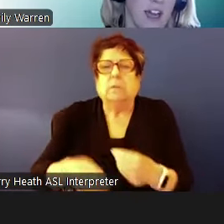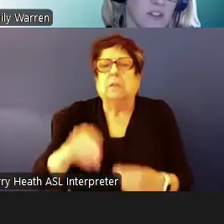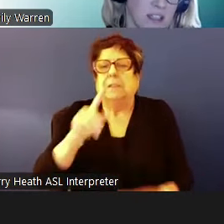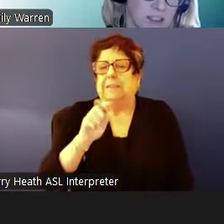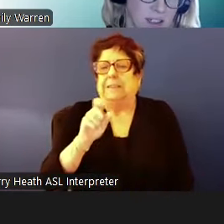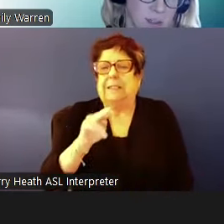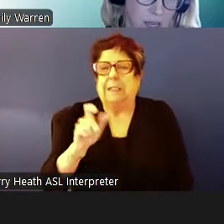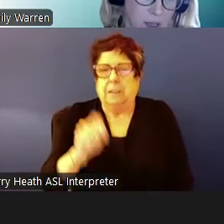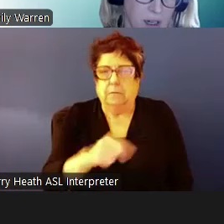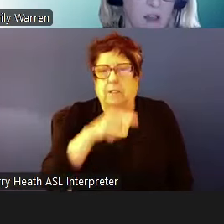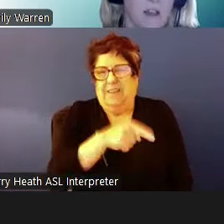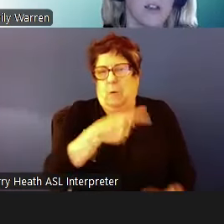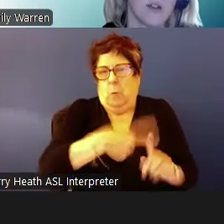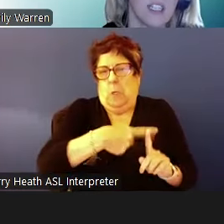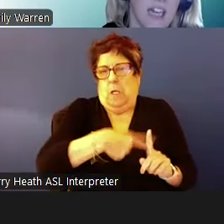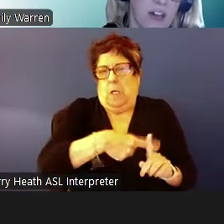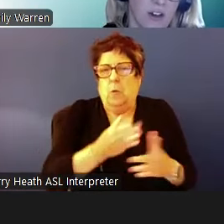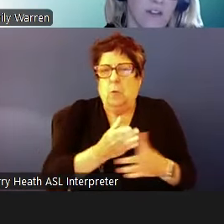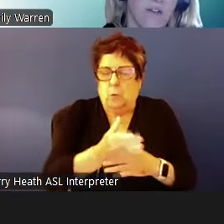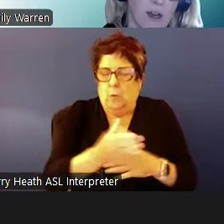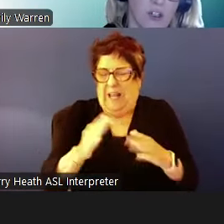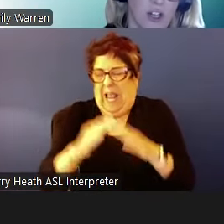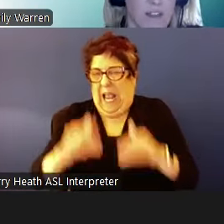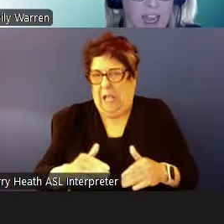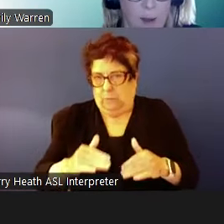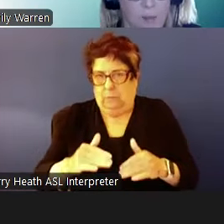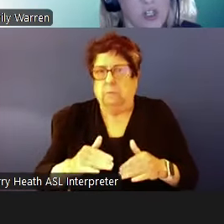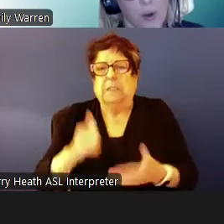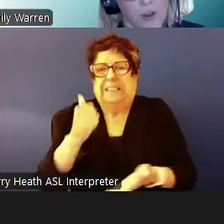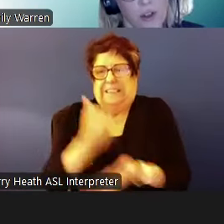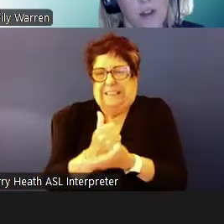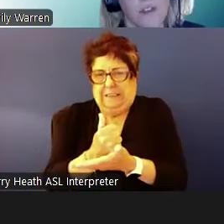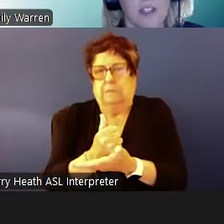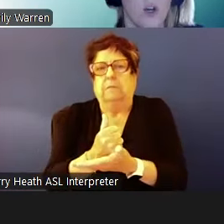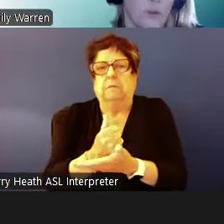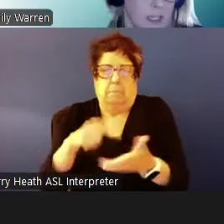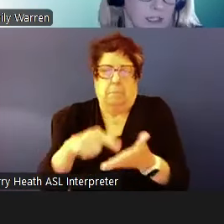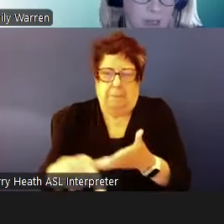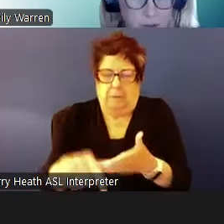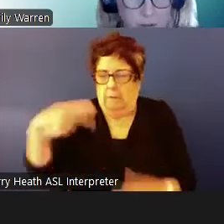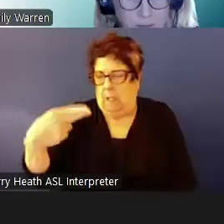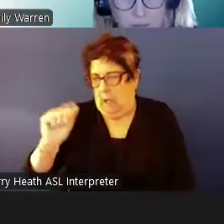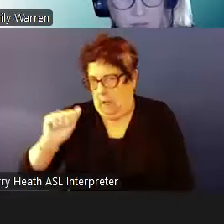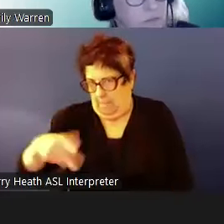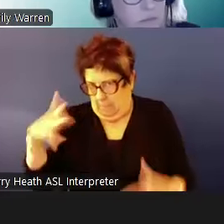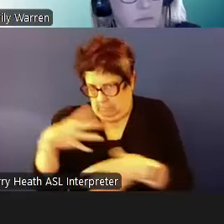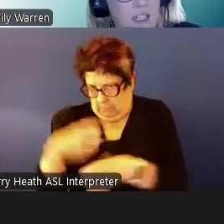housing assistance payment. So together the voucher and HAP total the rent about.